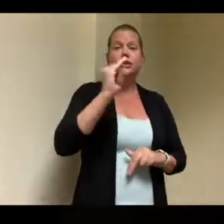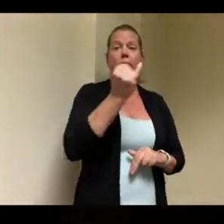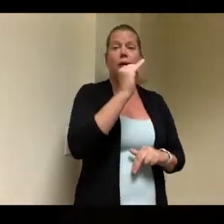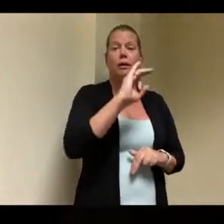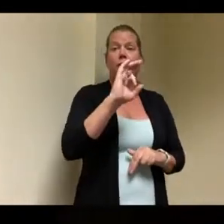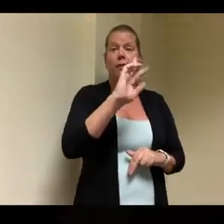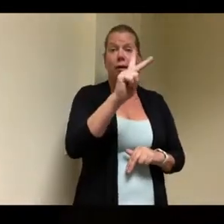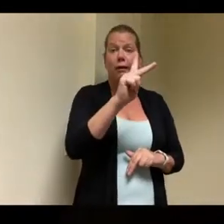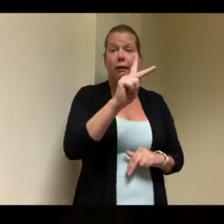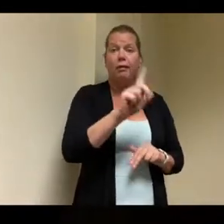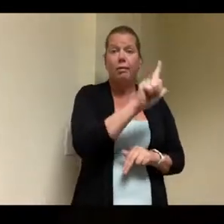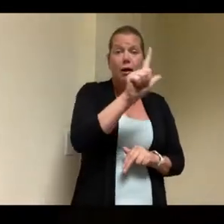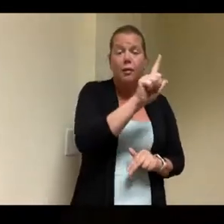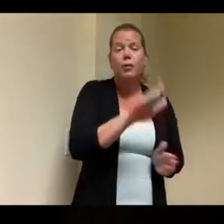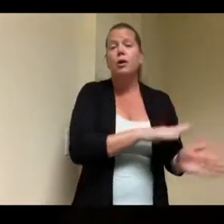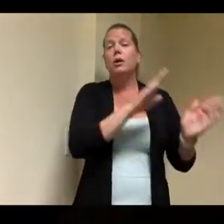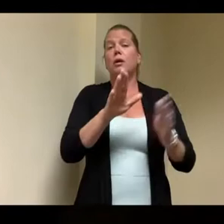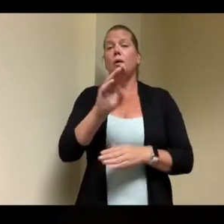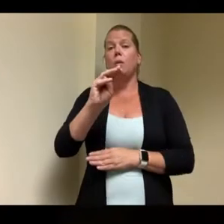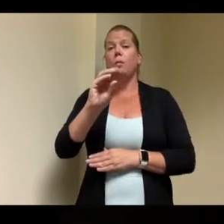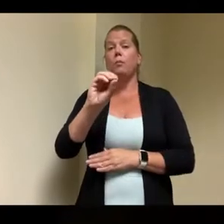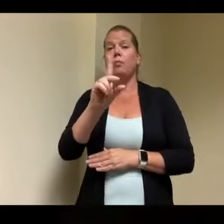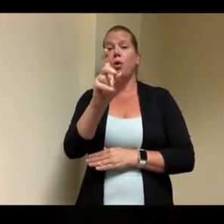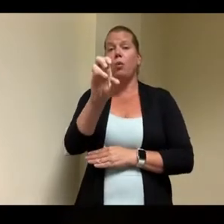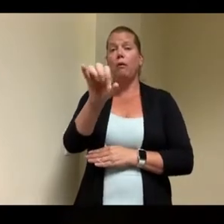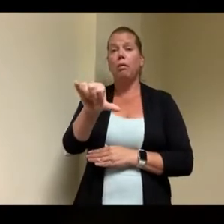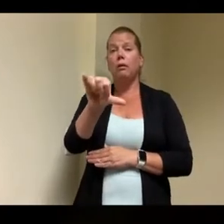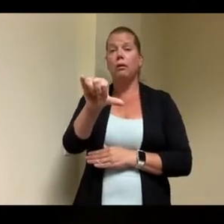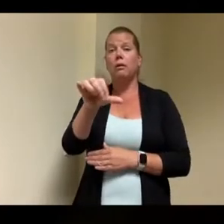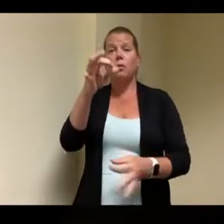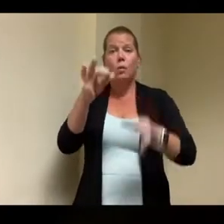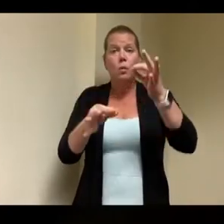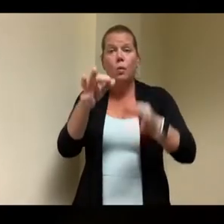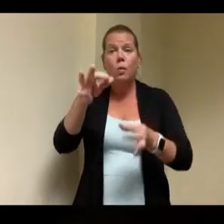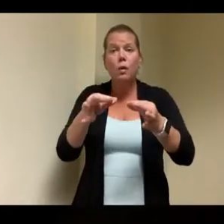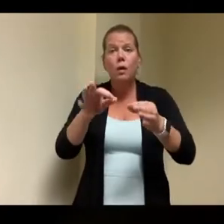those folks the the the the real benefit is